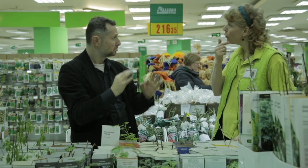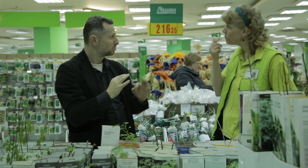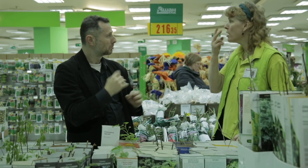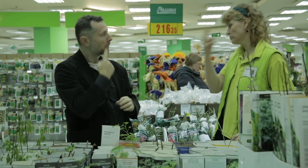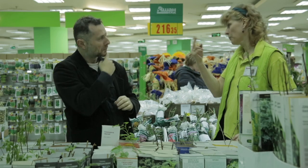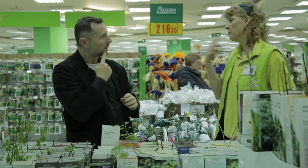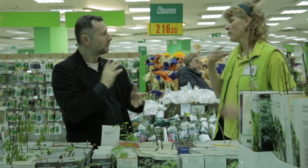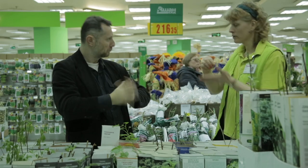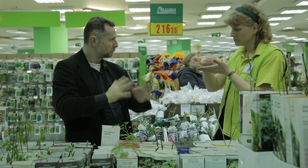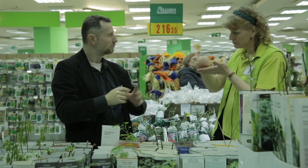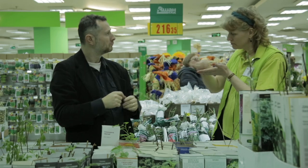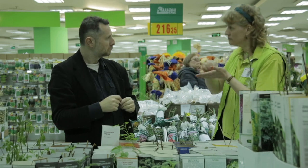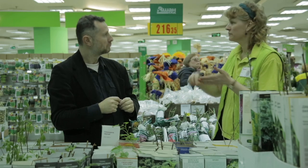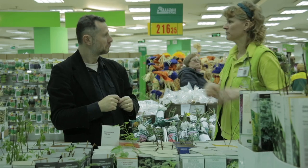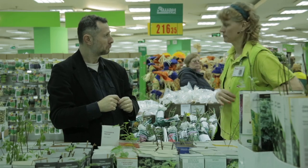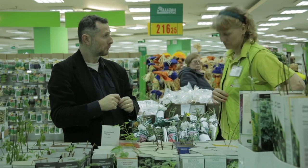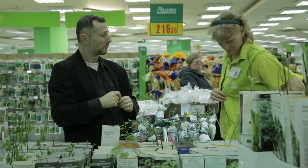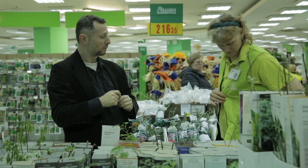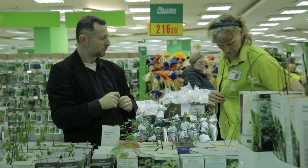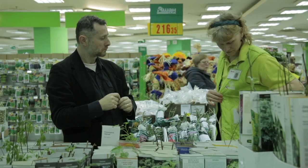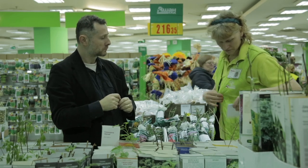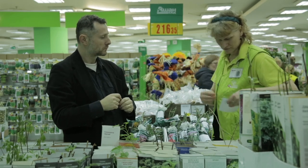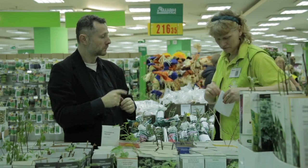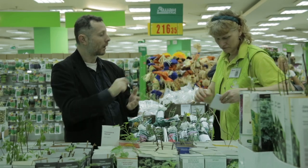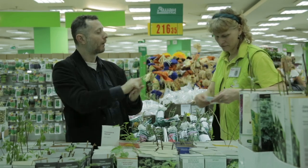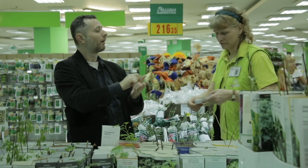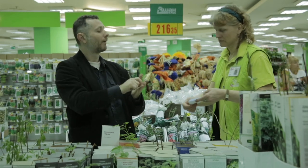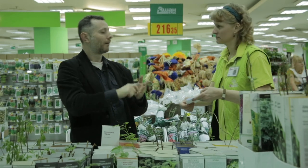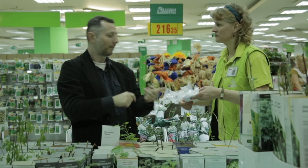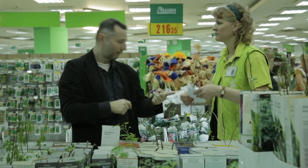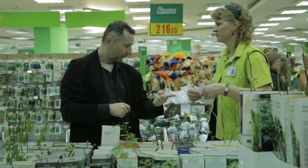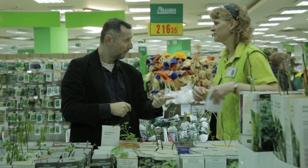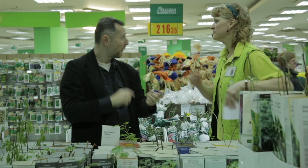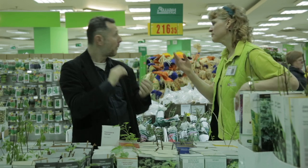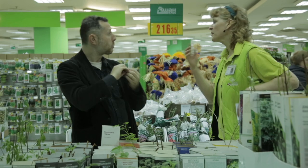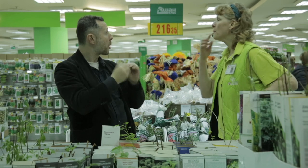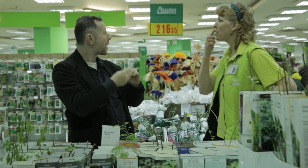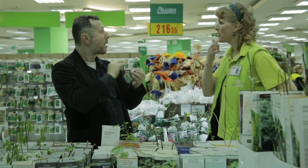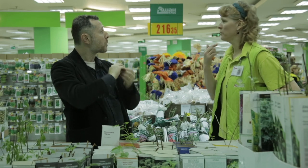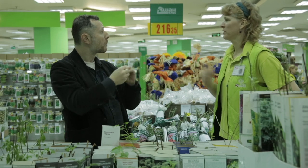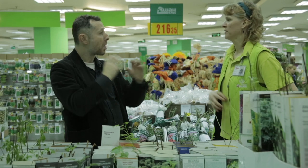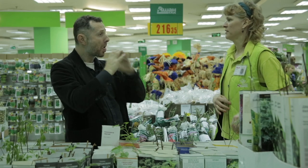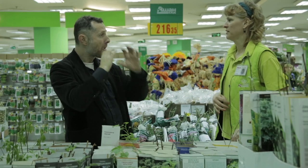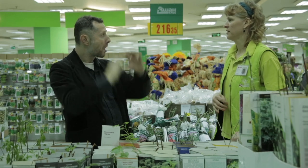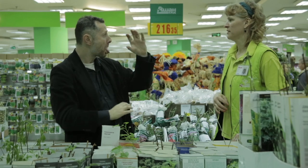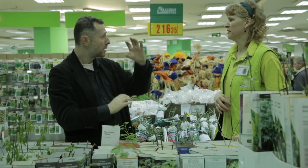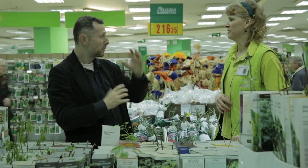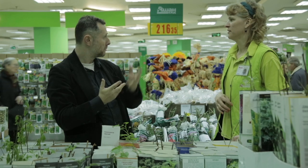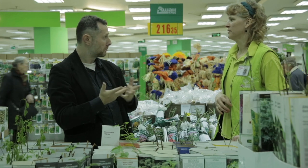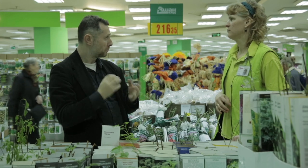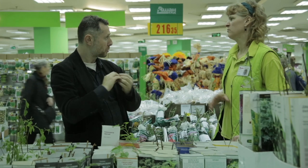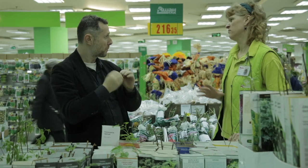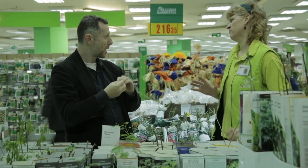Florist: Yes, I lipread and I also have paper and pen with me. Arkady: Are there any communication breakdowns?